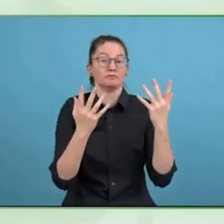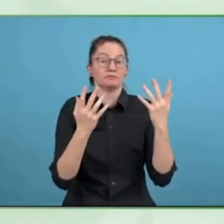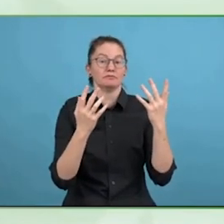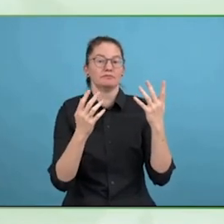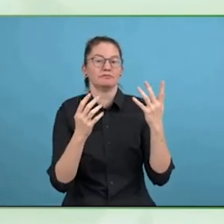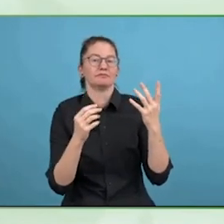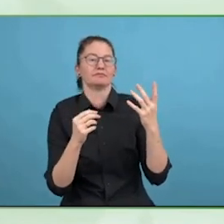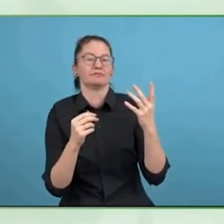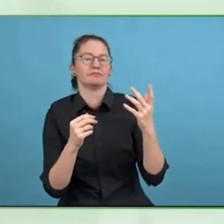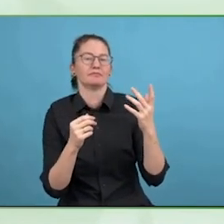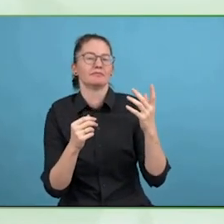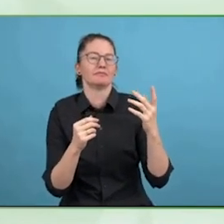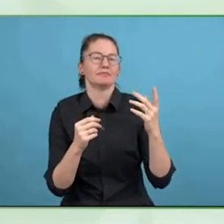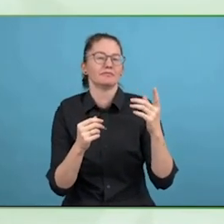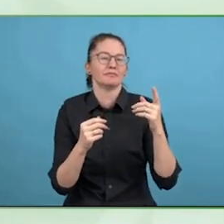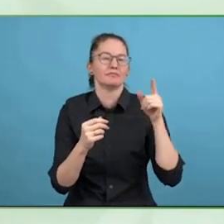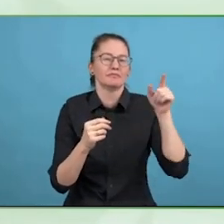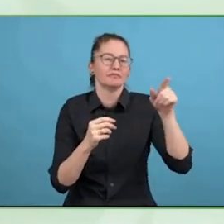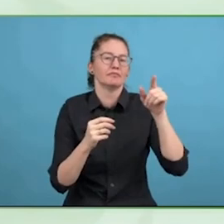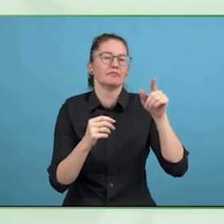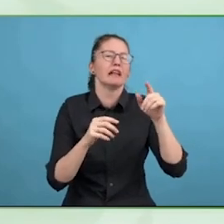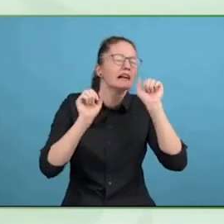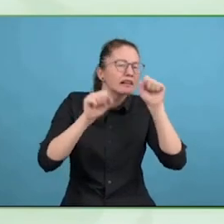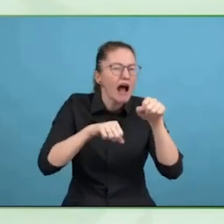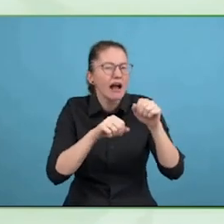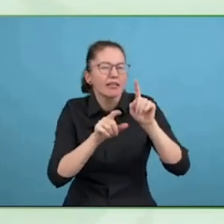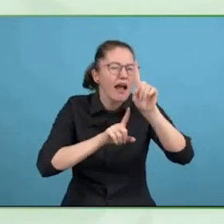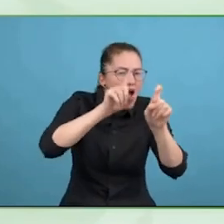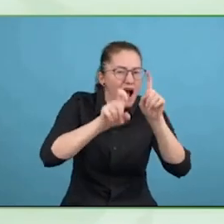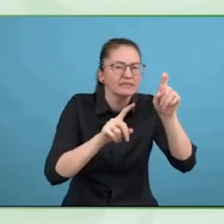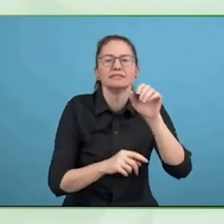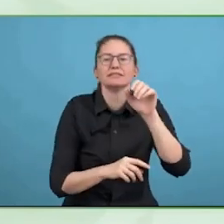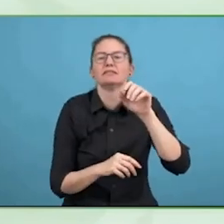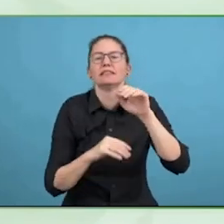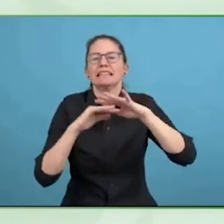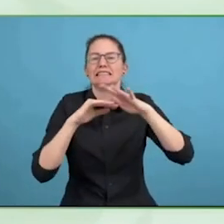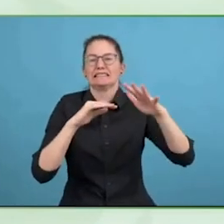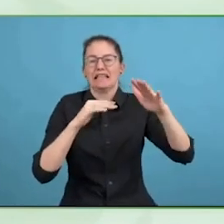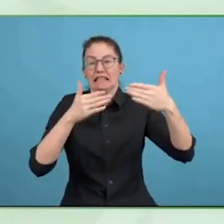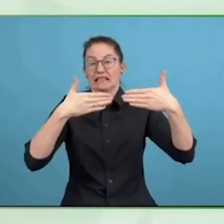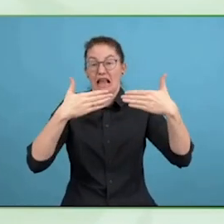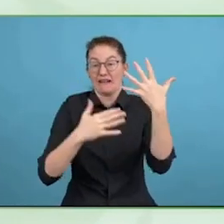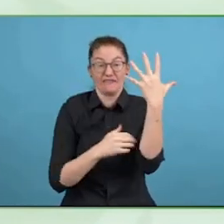So before I say anything further about the actual tool I wanted to